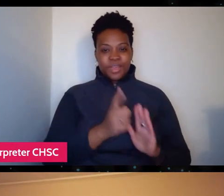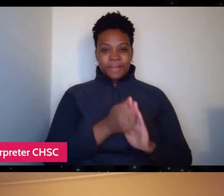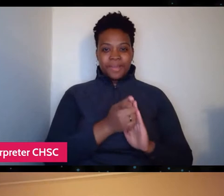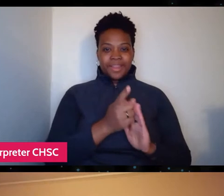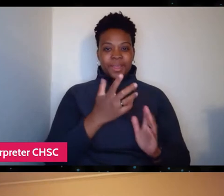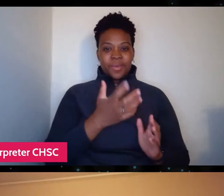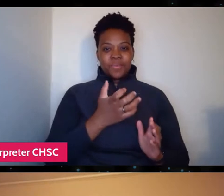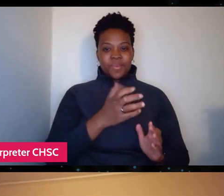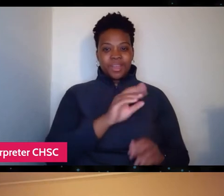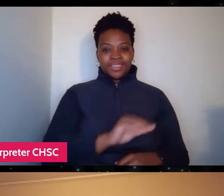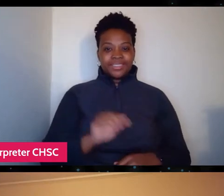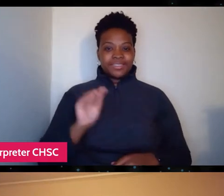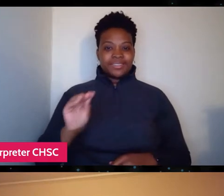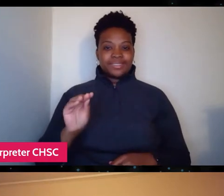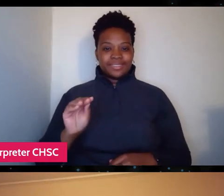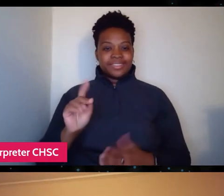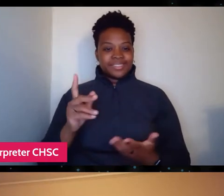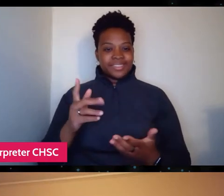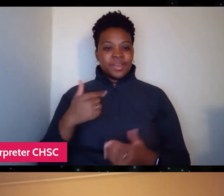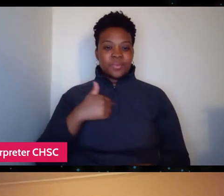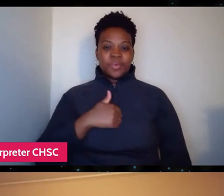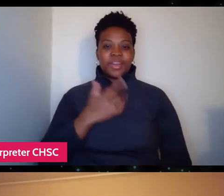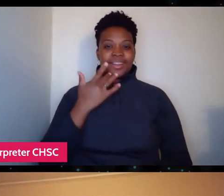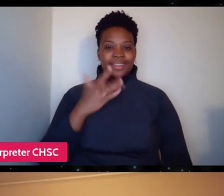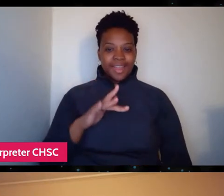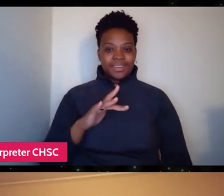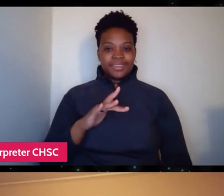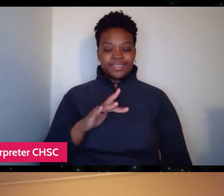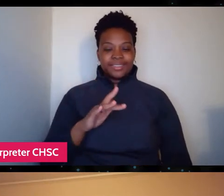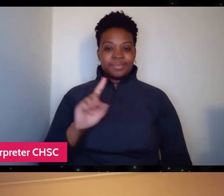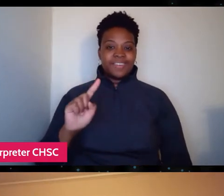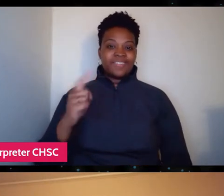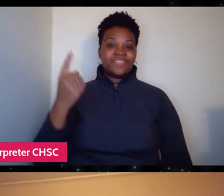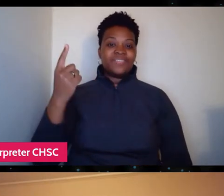And now we're very lucky to be on the first night of Q&A.